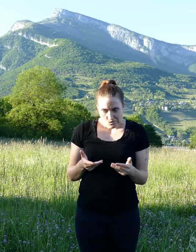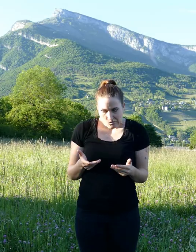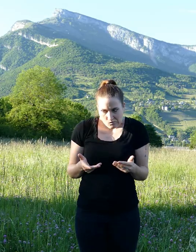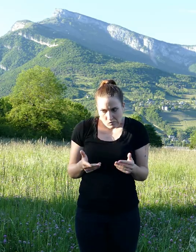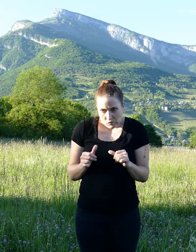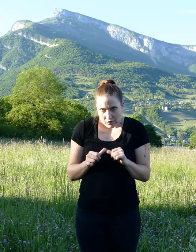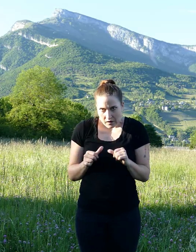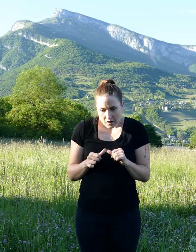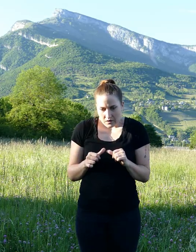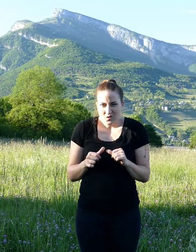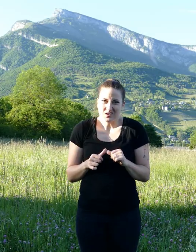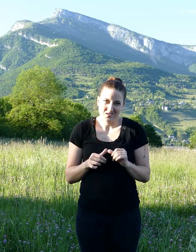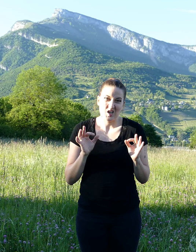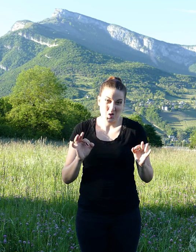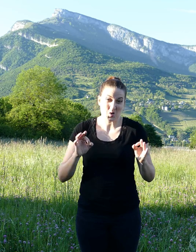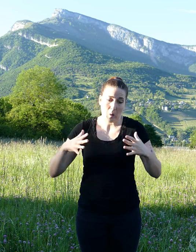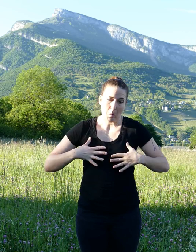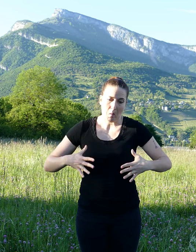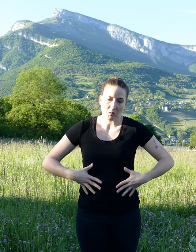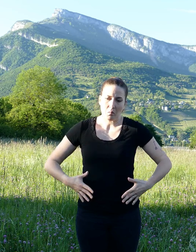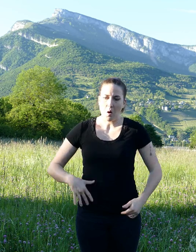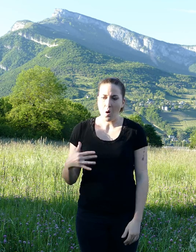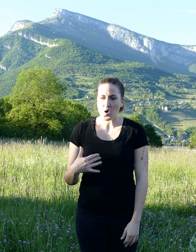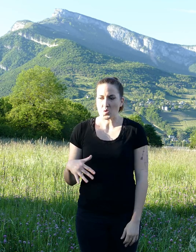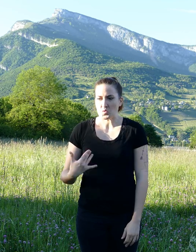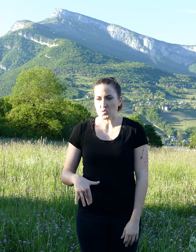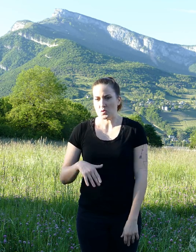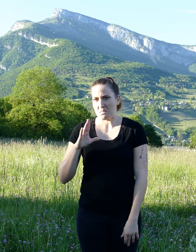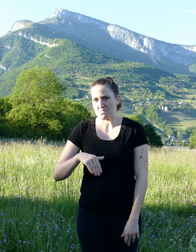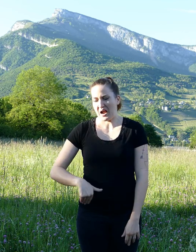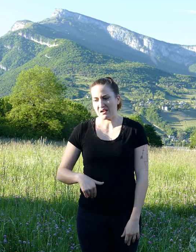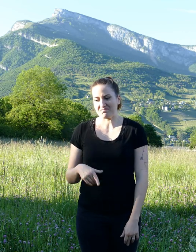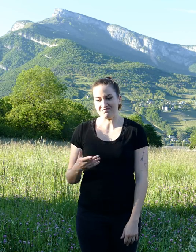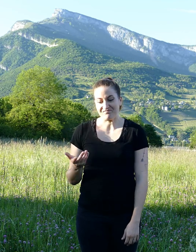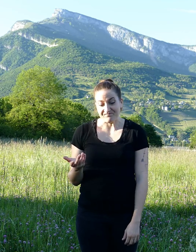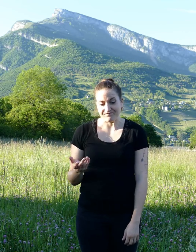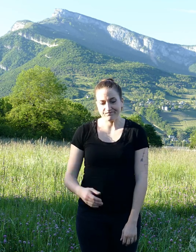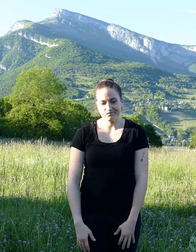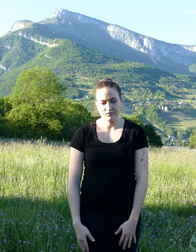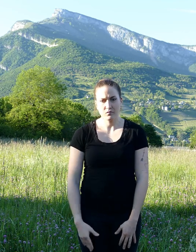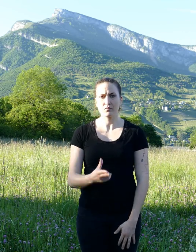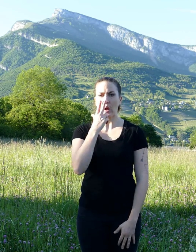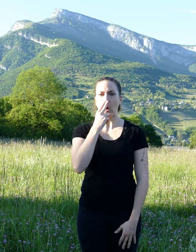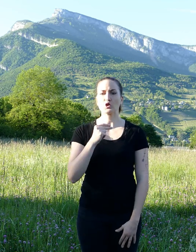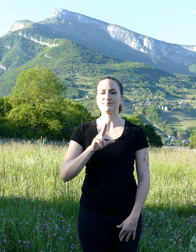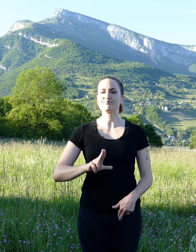He realized he hadn't been fair with the little gerbil. George the fox came to his rescue